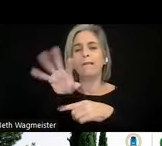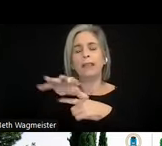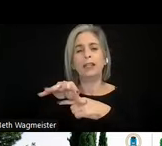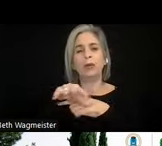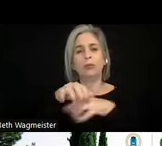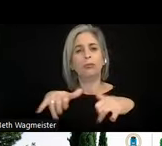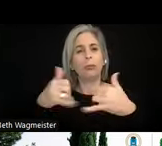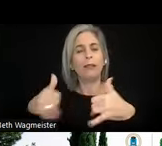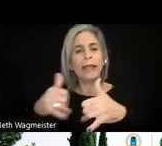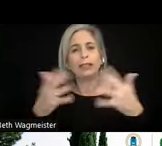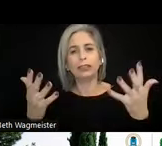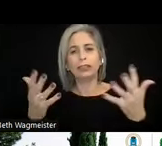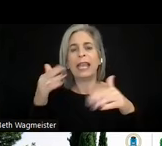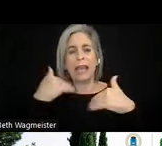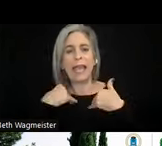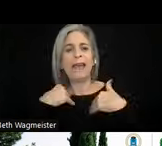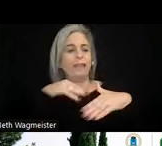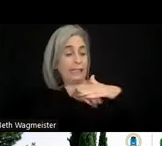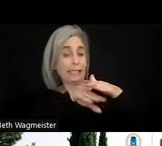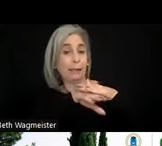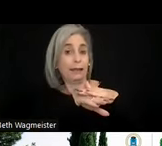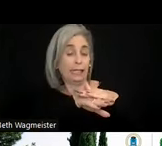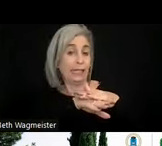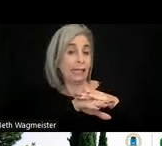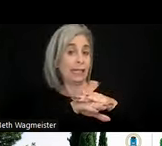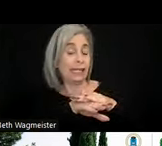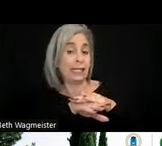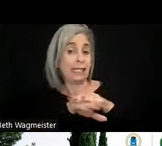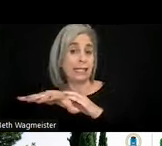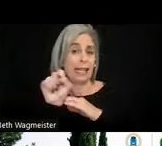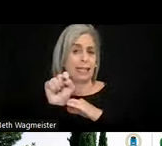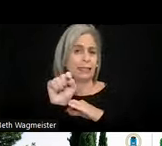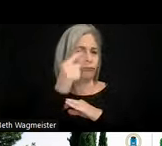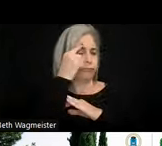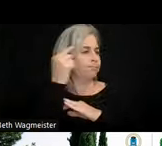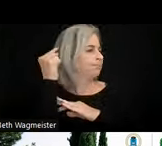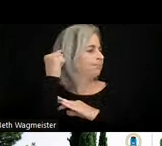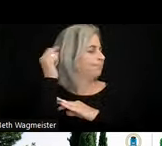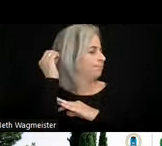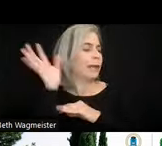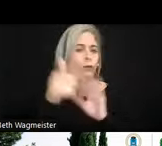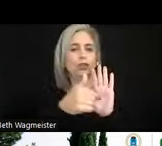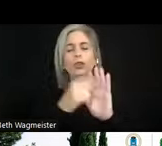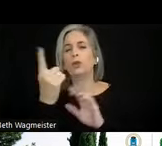top of that that do have accessibility in mind. I will show you in a couple slides.